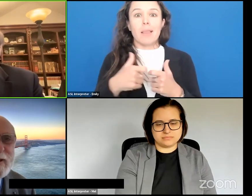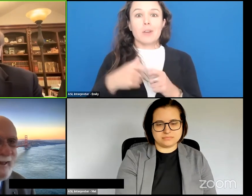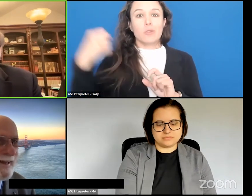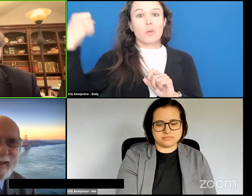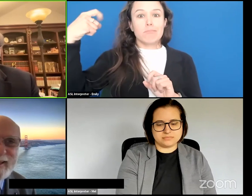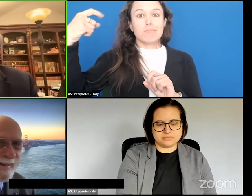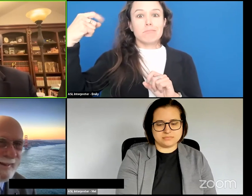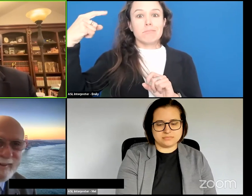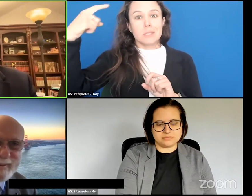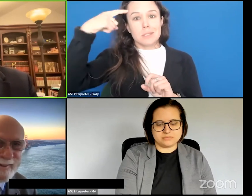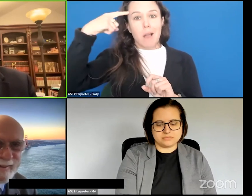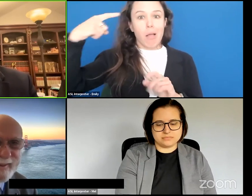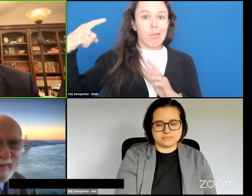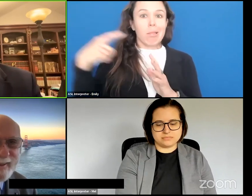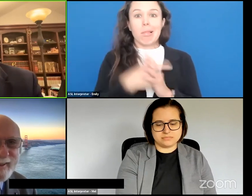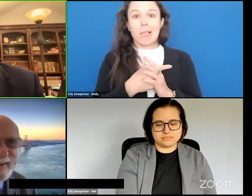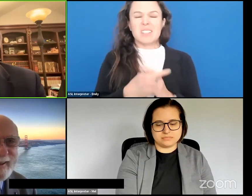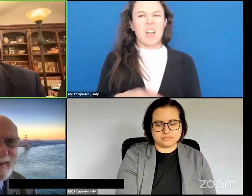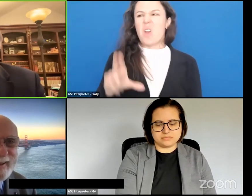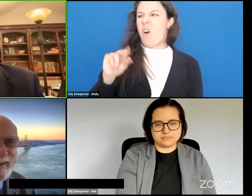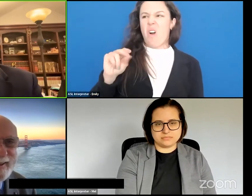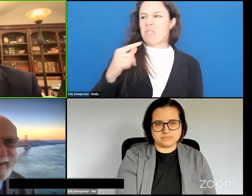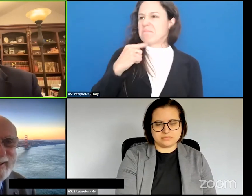and I go that's never going to be me